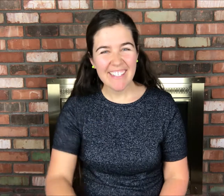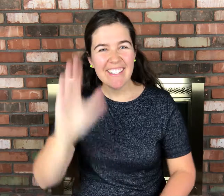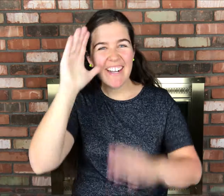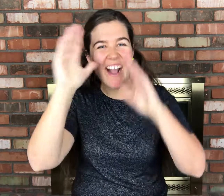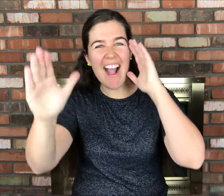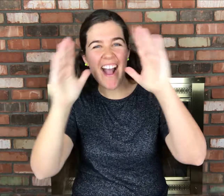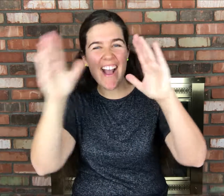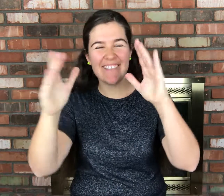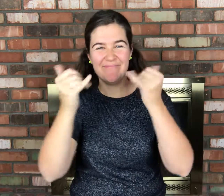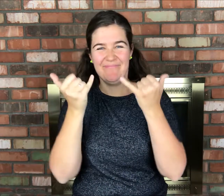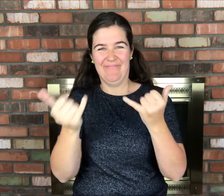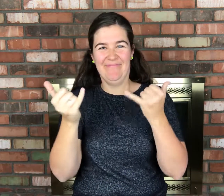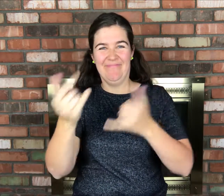Hello hello!